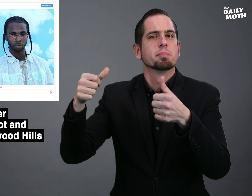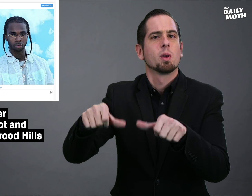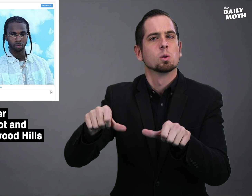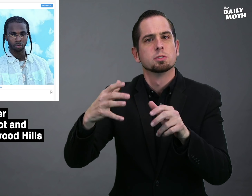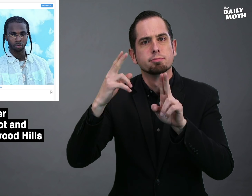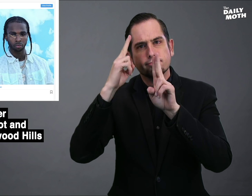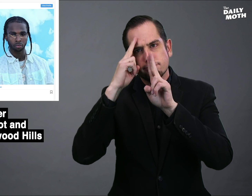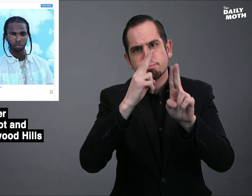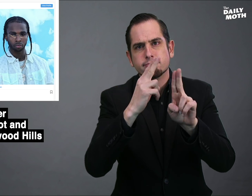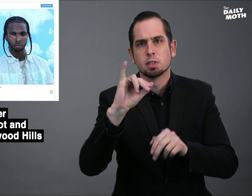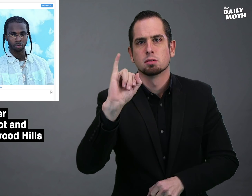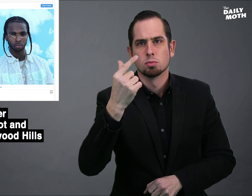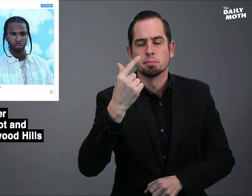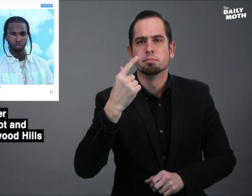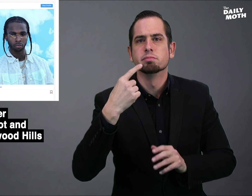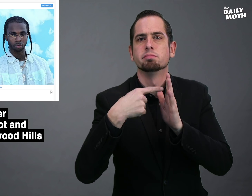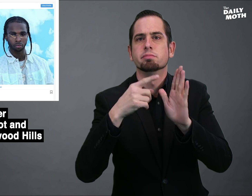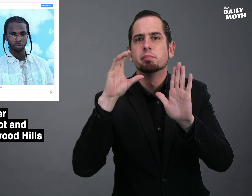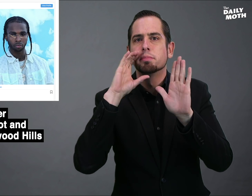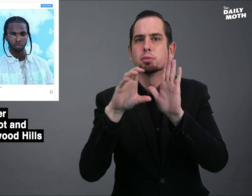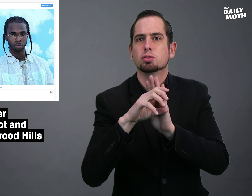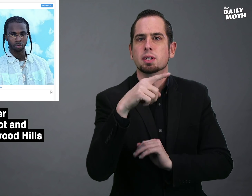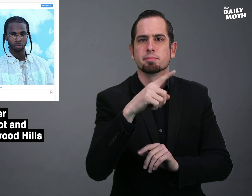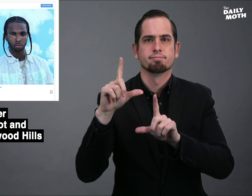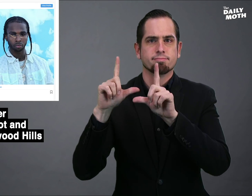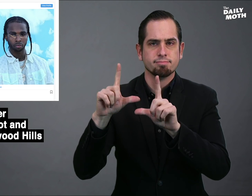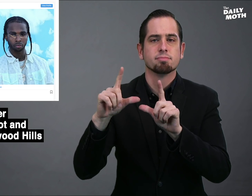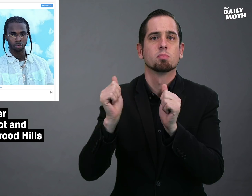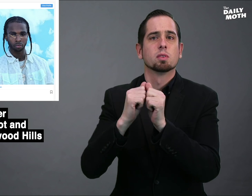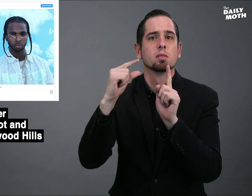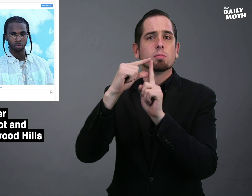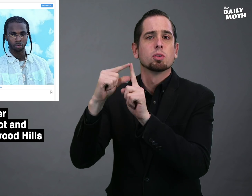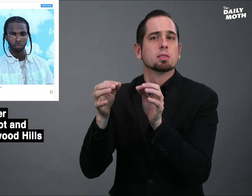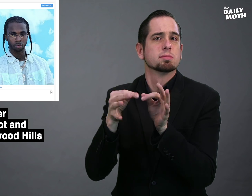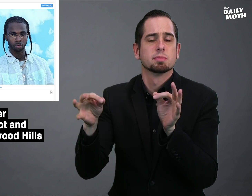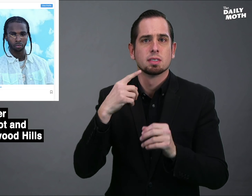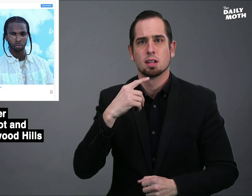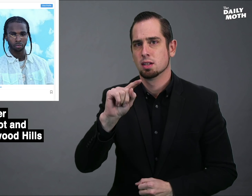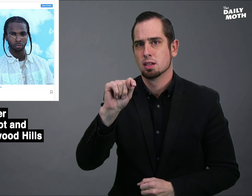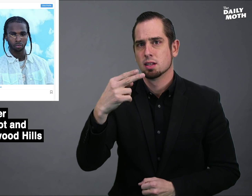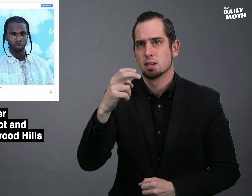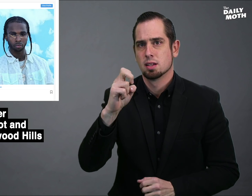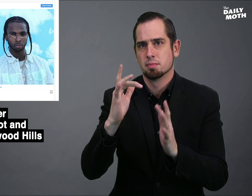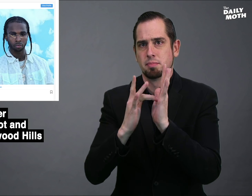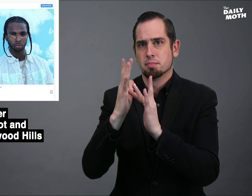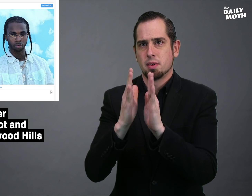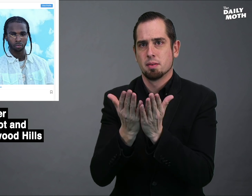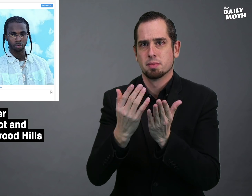posted a tribute on Instagram with a picture of him and the caption, "The Bible tells us